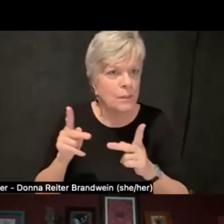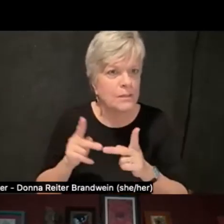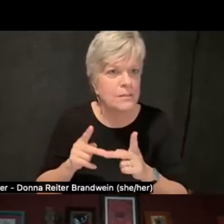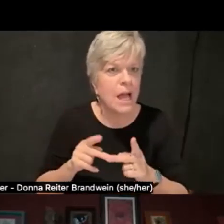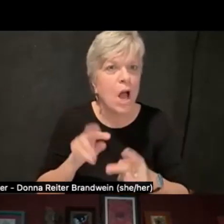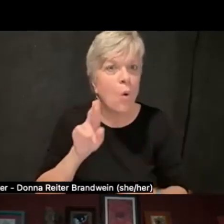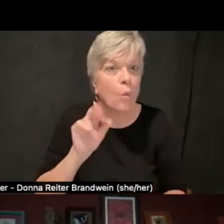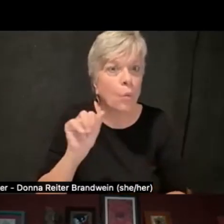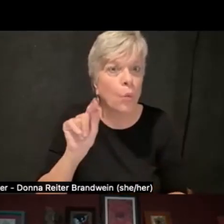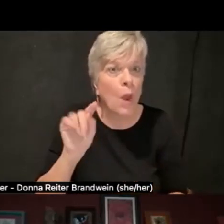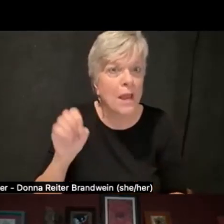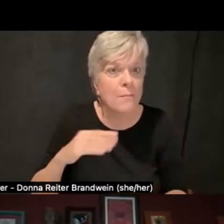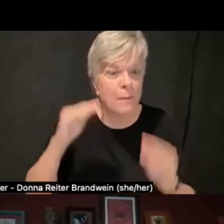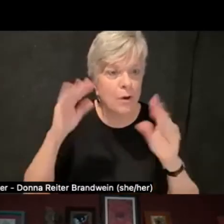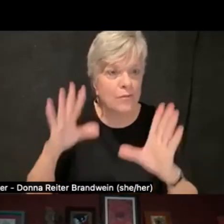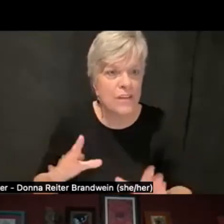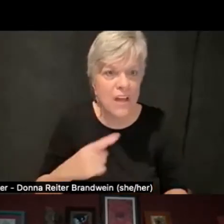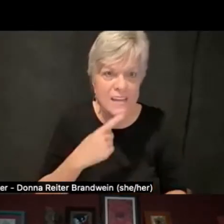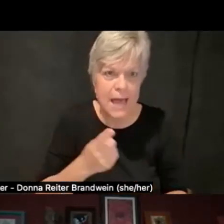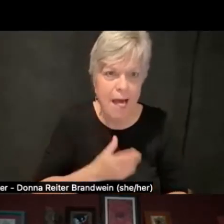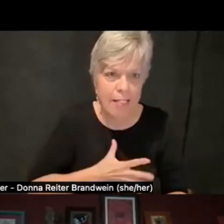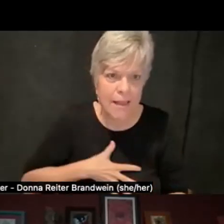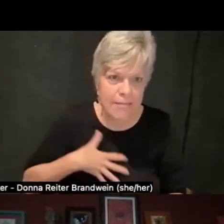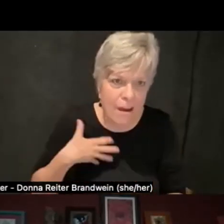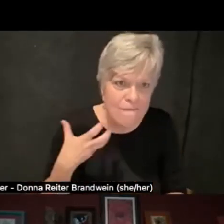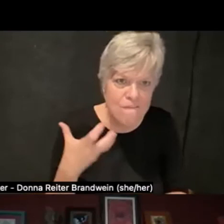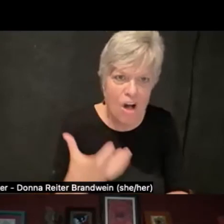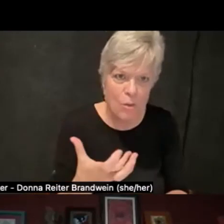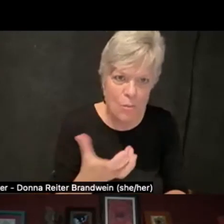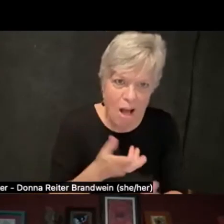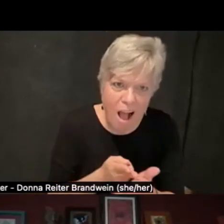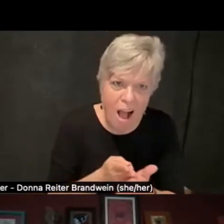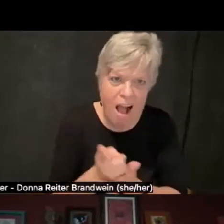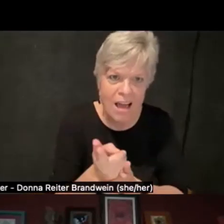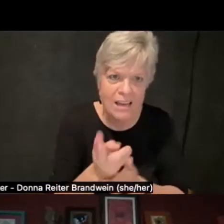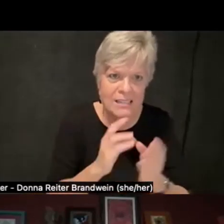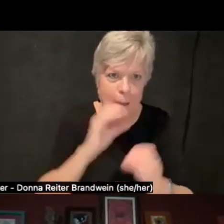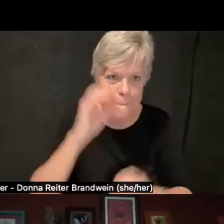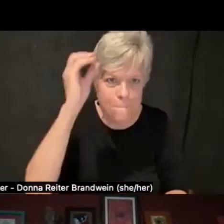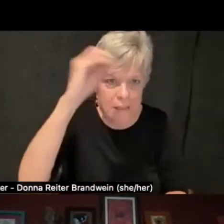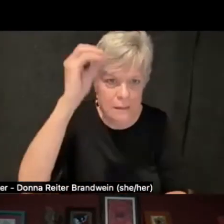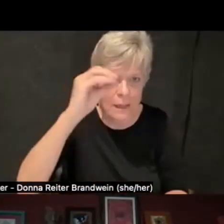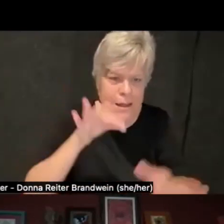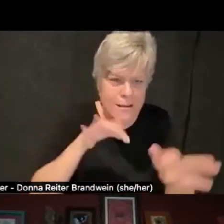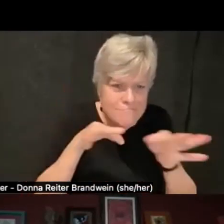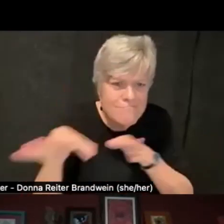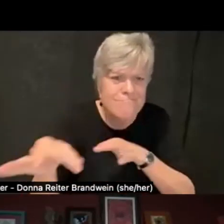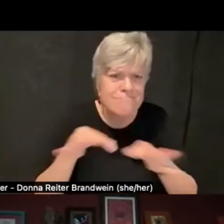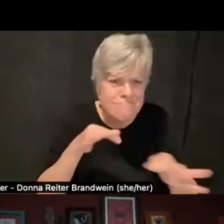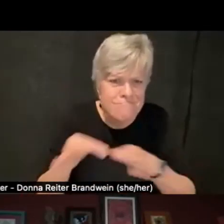and giving their honest opinion and actually talking candidly about their experiences